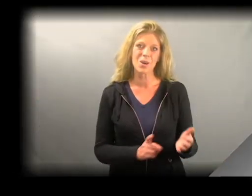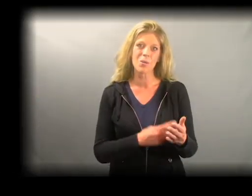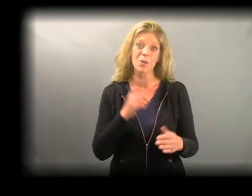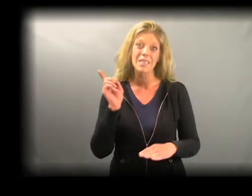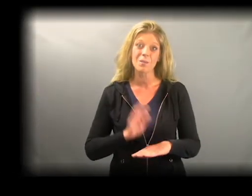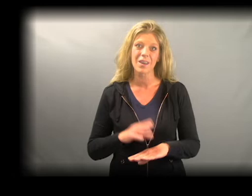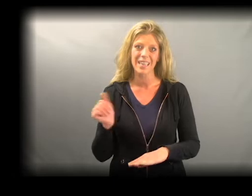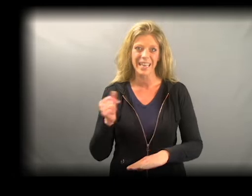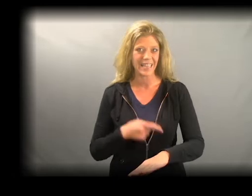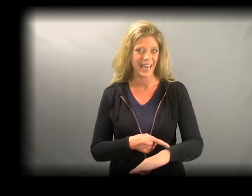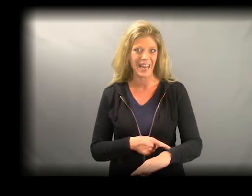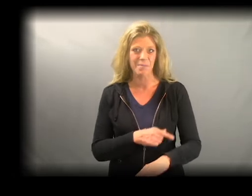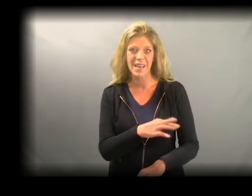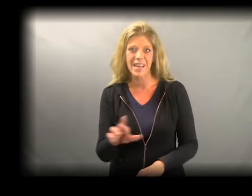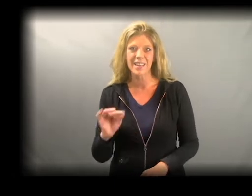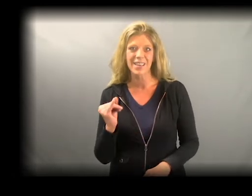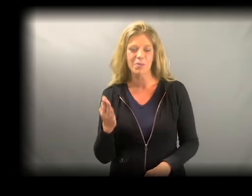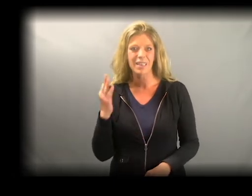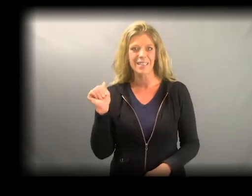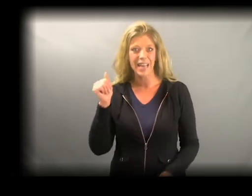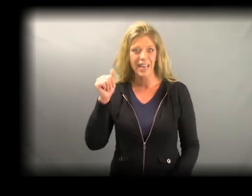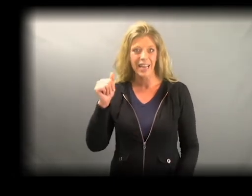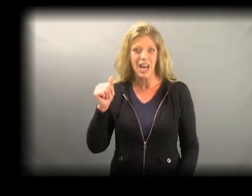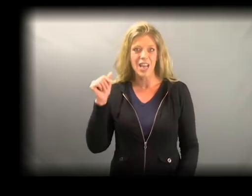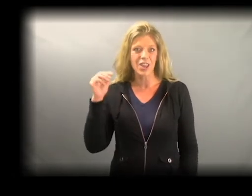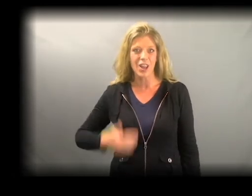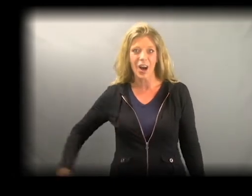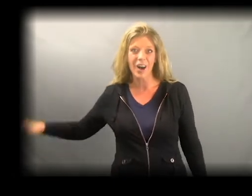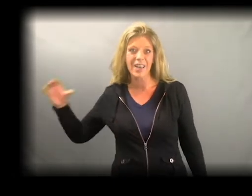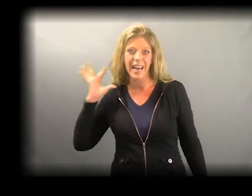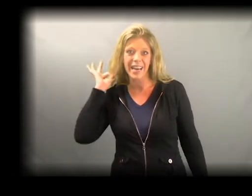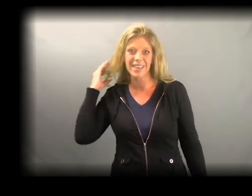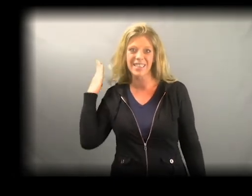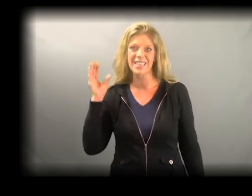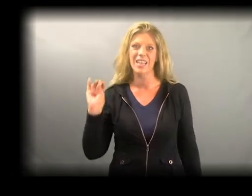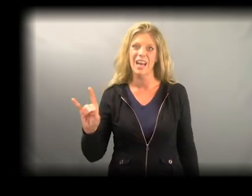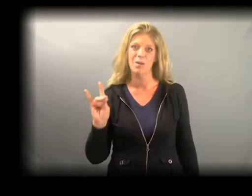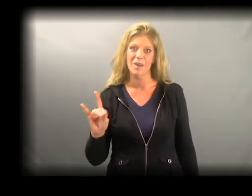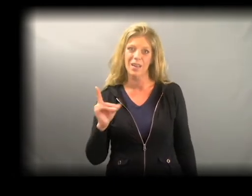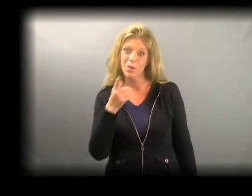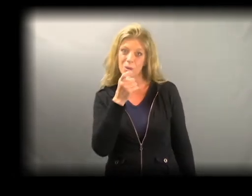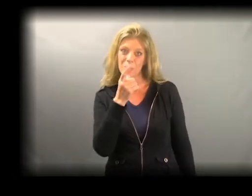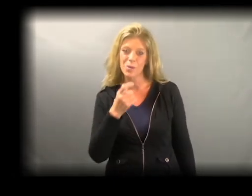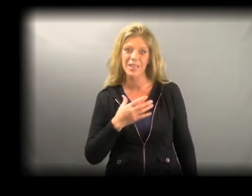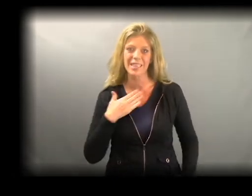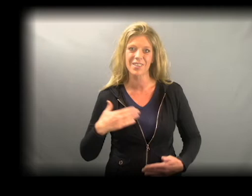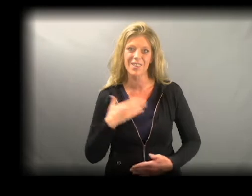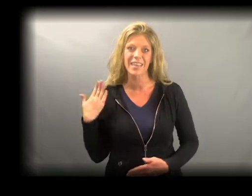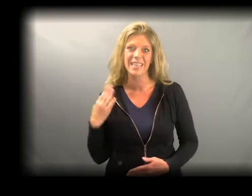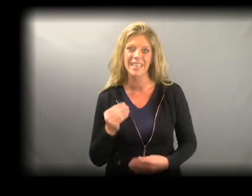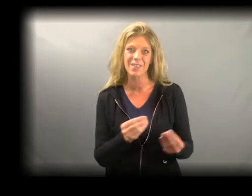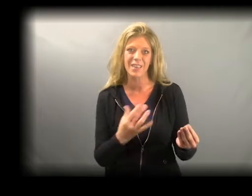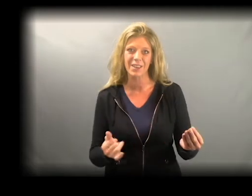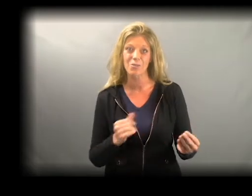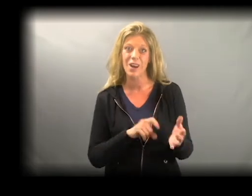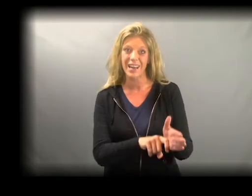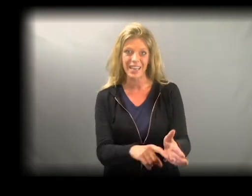Once Once upon Once upon a Once upon a time, Once upon a time, there Once upon a time, there was Once upon a time, there was a Once upon a time, there was a long-haired Once upon a time, there was a long-haired llama Once upon a time, there was a long-haired llama who Once upon a time, there was a long-haired llama who enjoyed Once upon a time, there was a long-haired llama who enjoyed giving Once upon a time, there was a long-haired llama who enjoyed giving rides